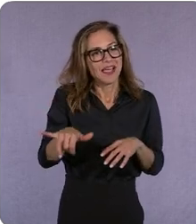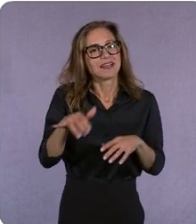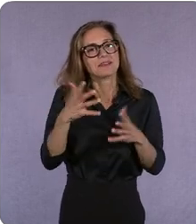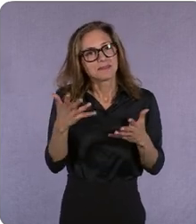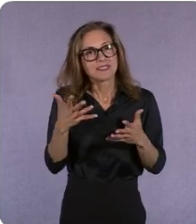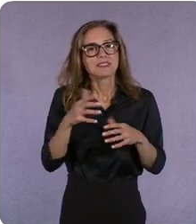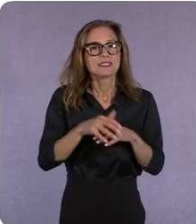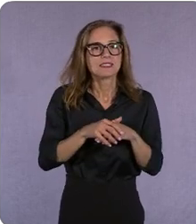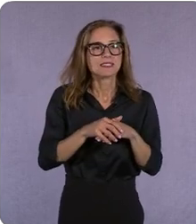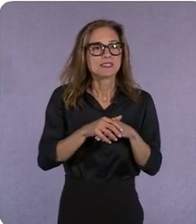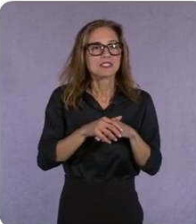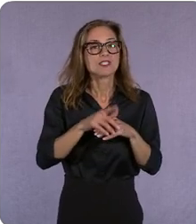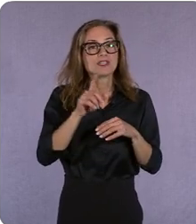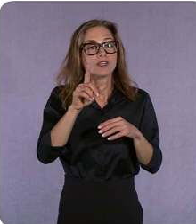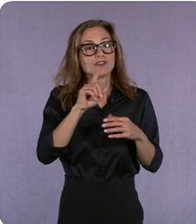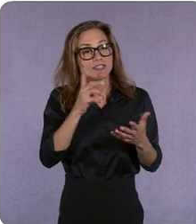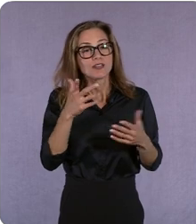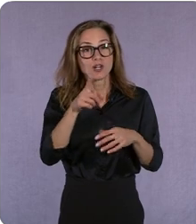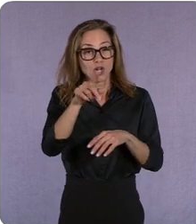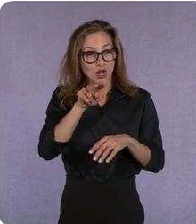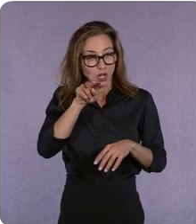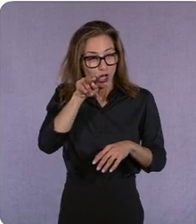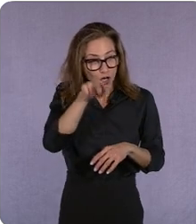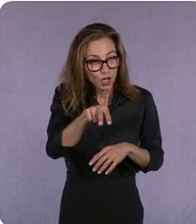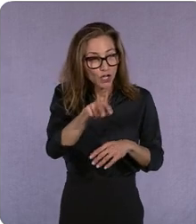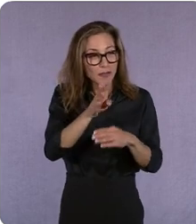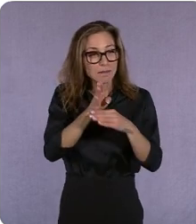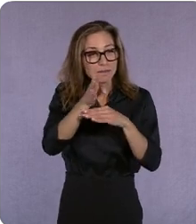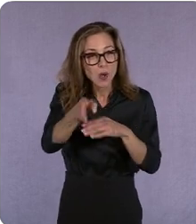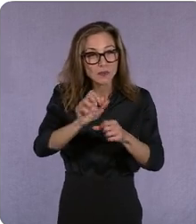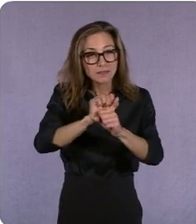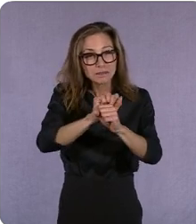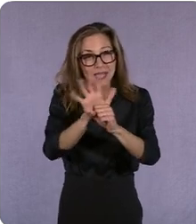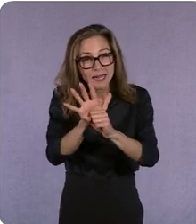i think in a post-pandemic world tooth or living with the pandemic forever world i don't know